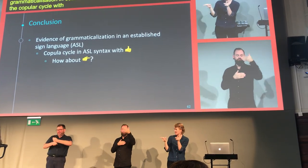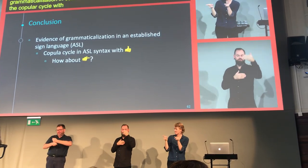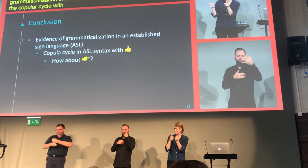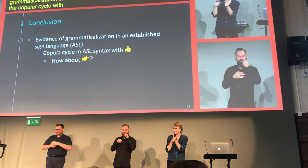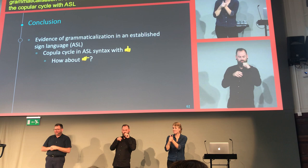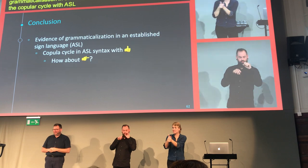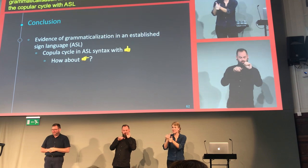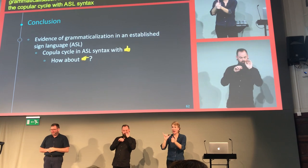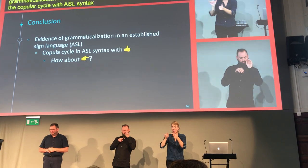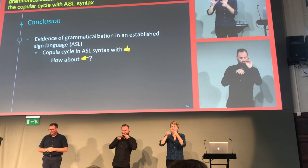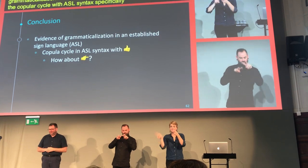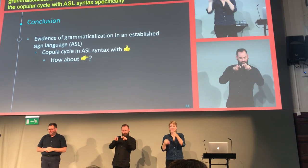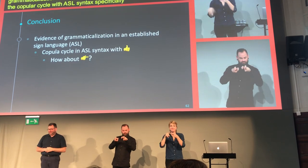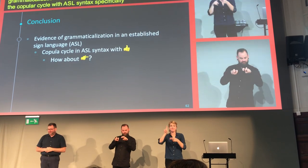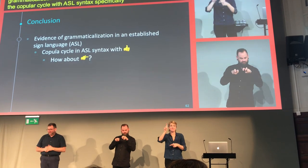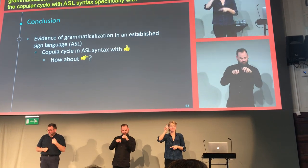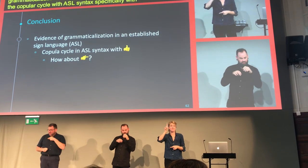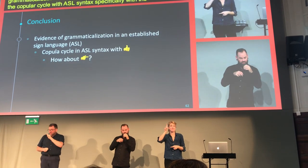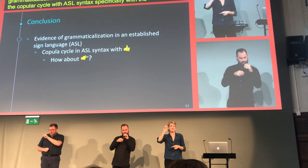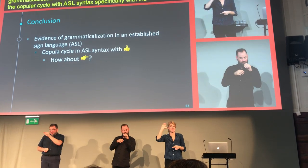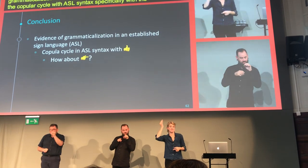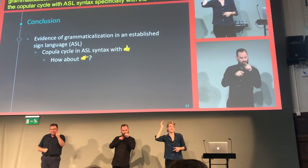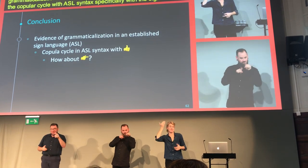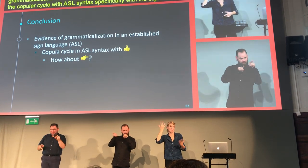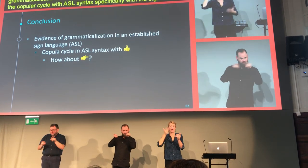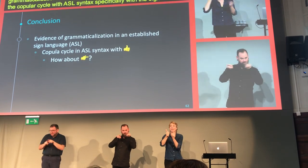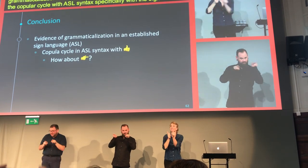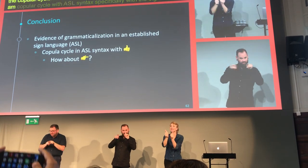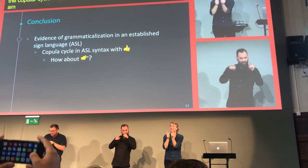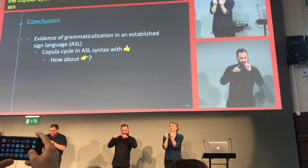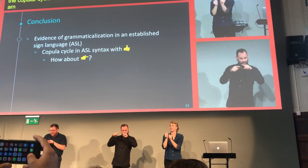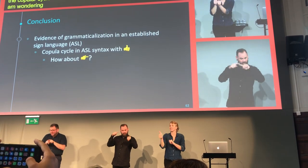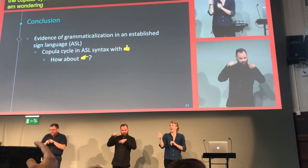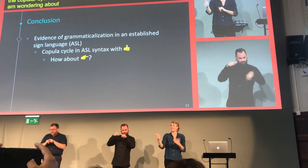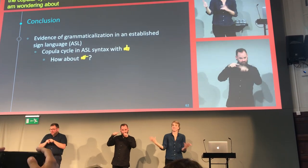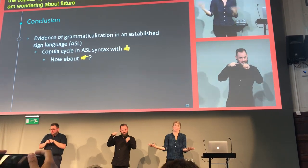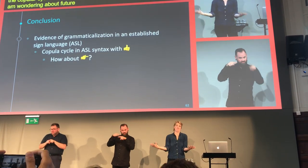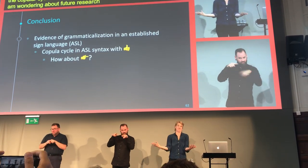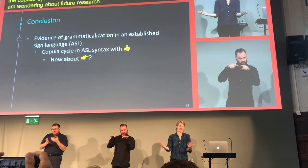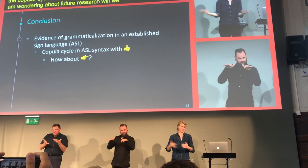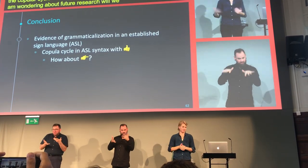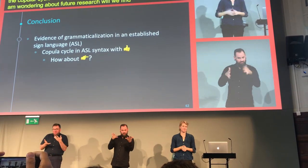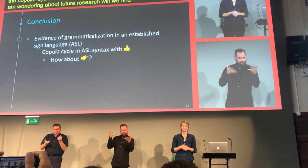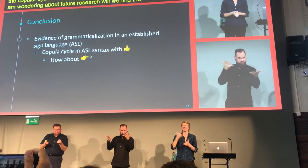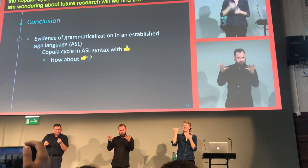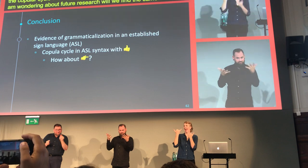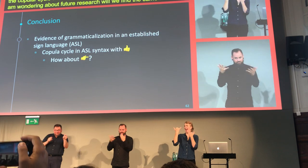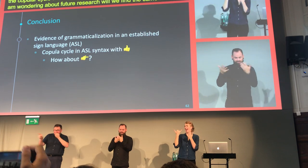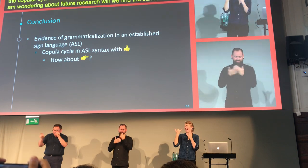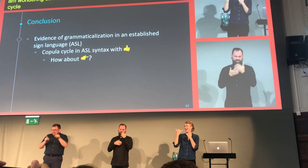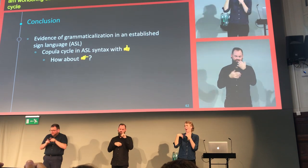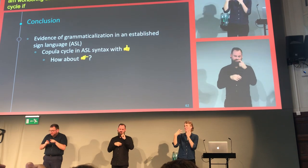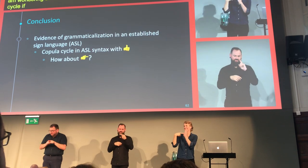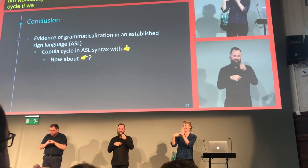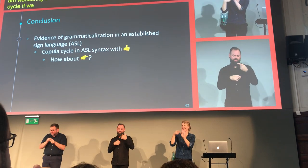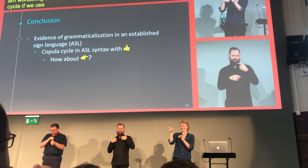And I'm wondering about future research. Will we find the same kind of cycle if we use the sign "point" rather than "self?"